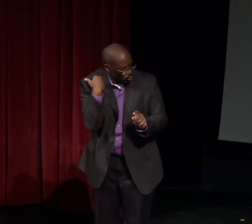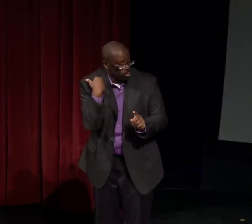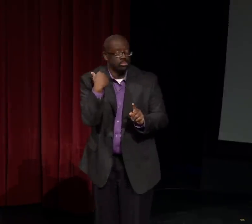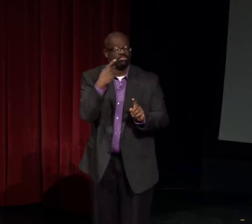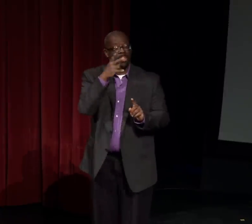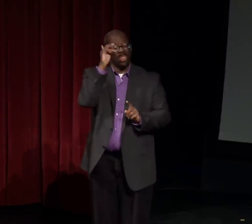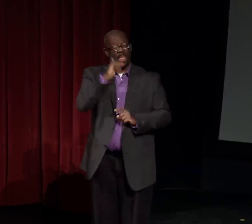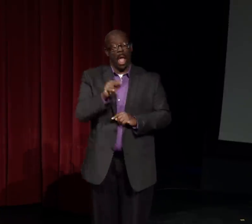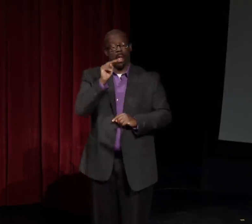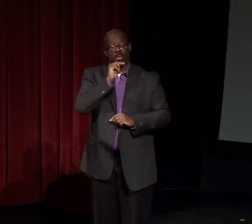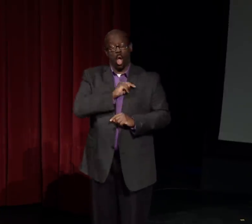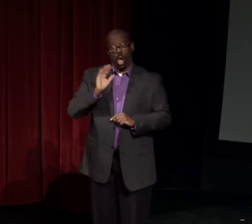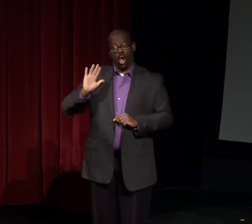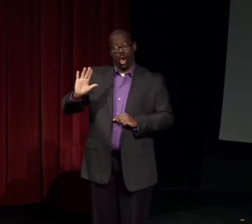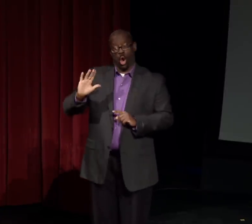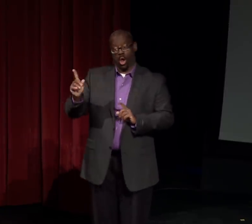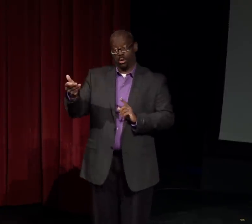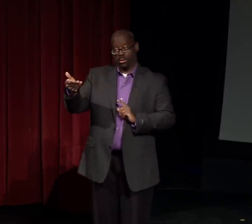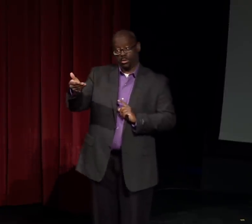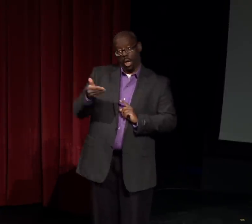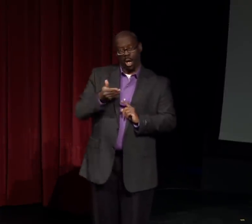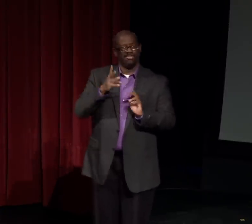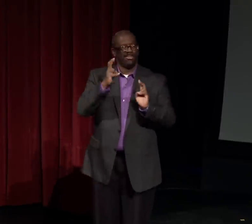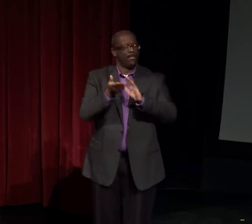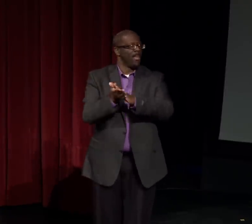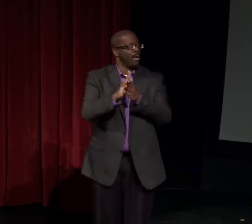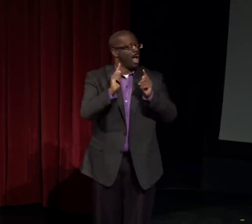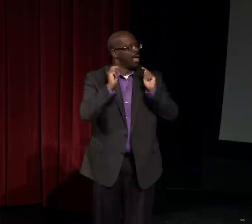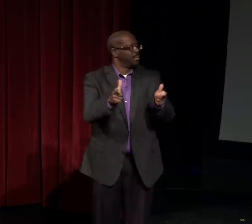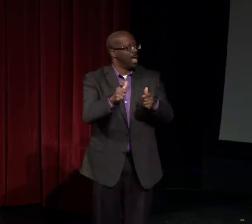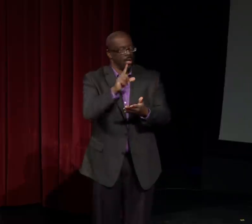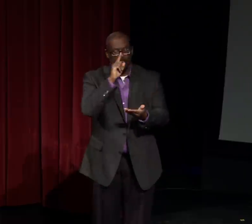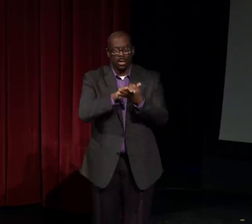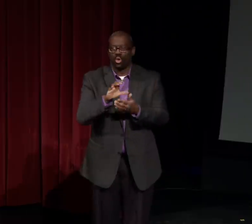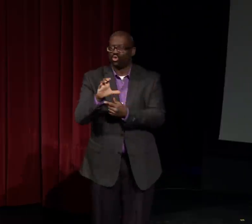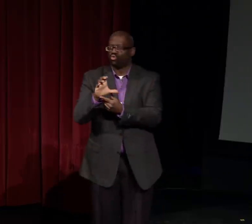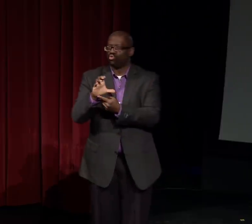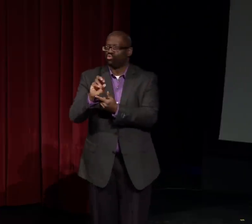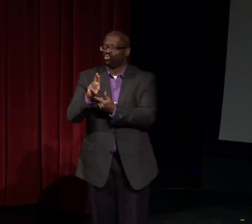But when Nathie came to our area, 13-14 years ago,